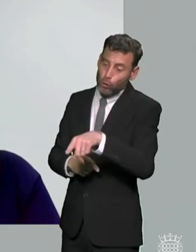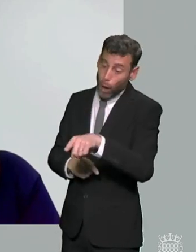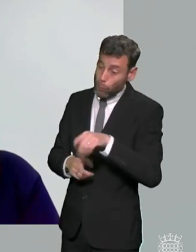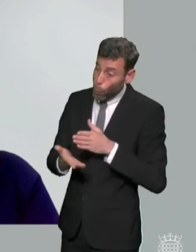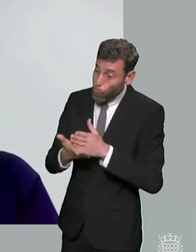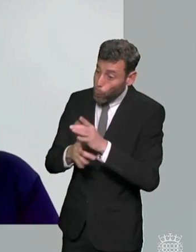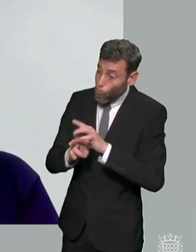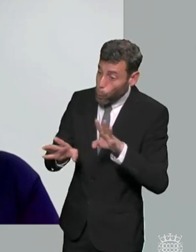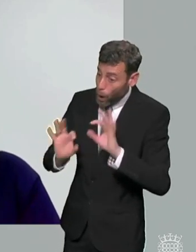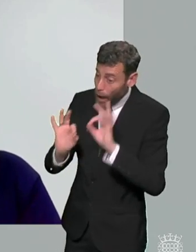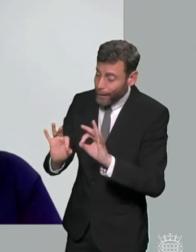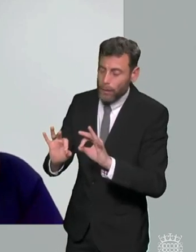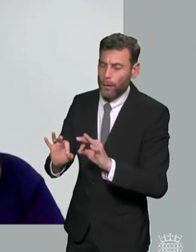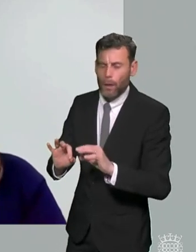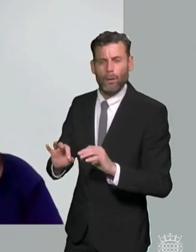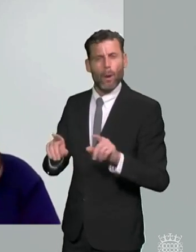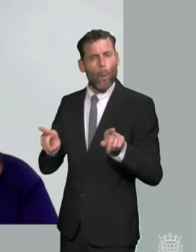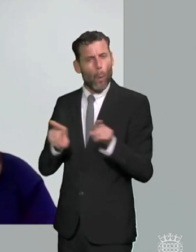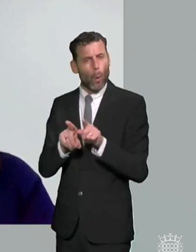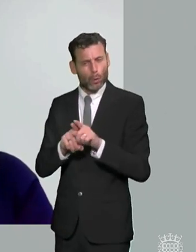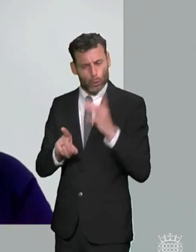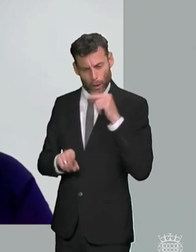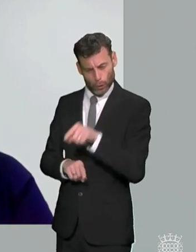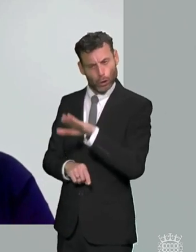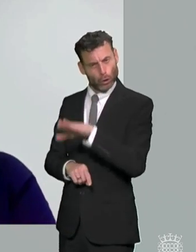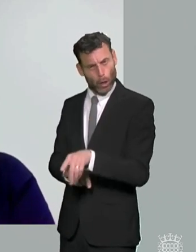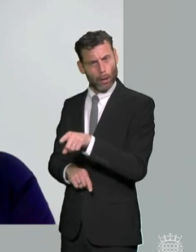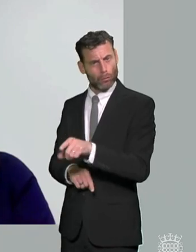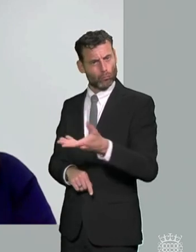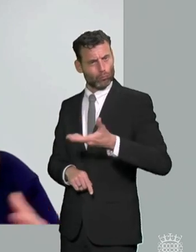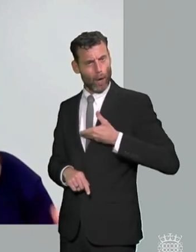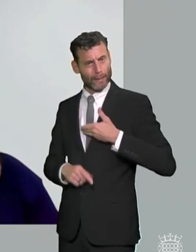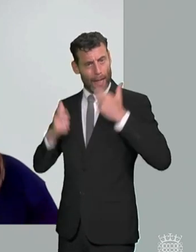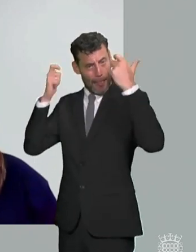they're legally entitled to is is their education health and care plan being translated into actual